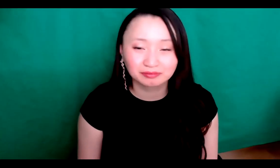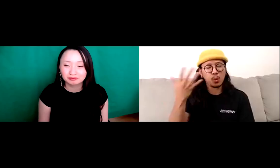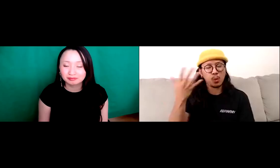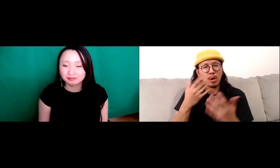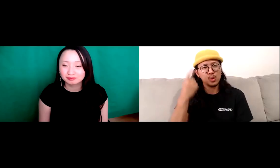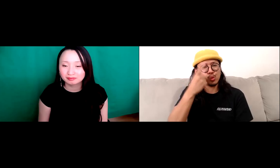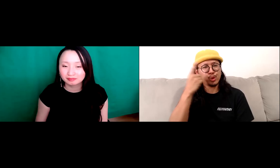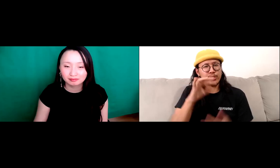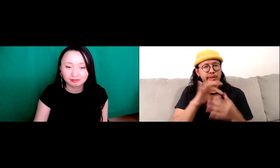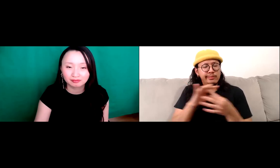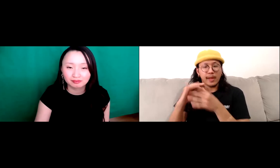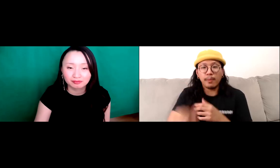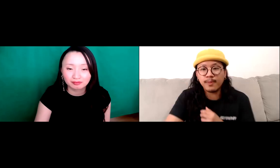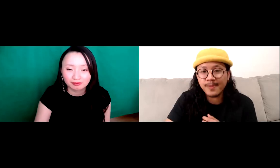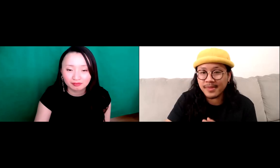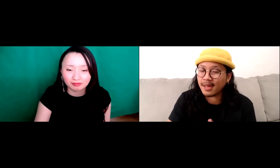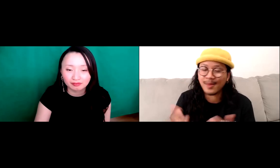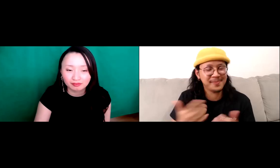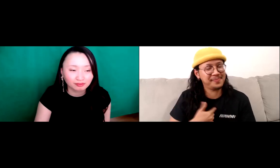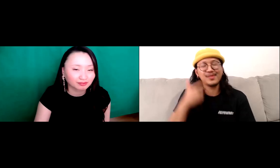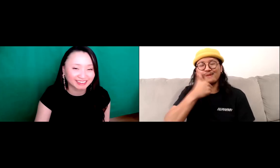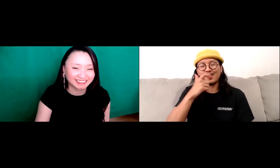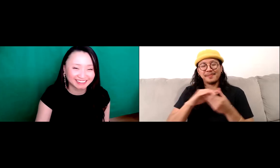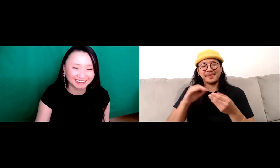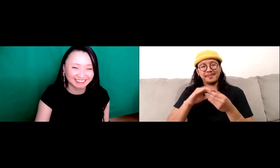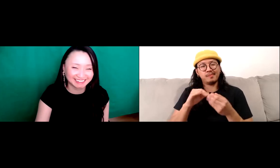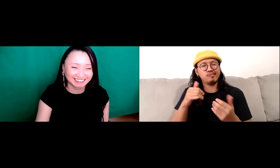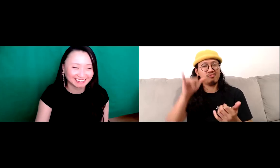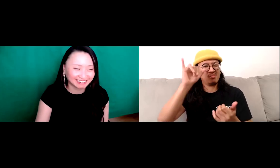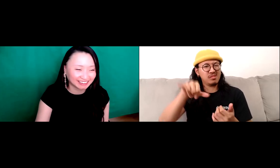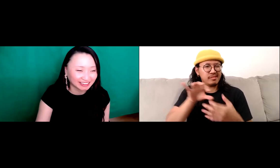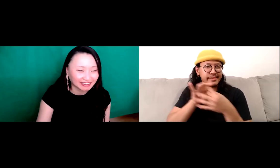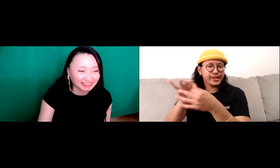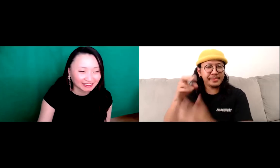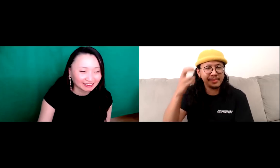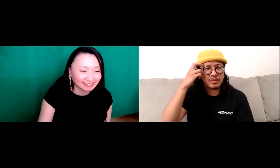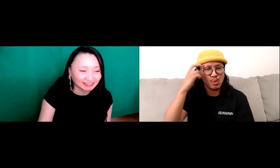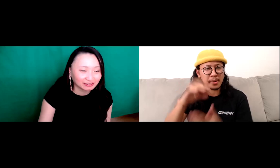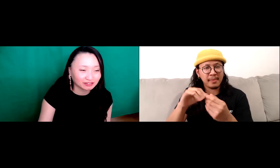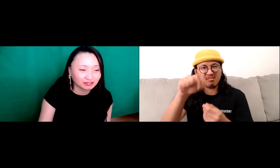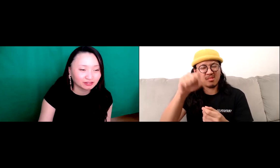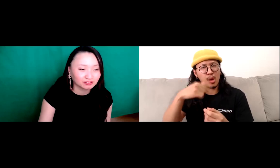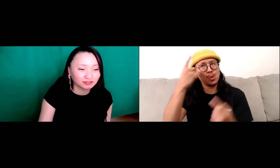say something. This is Joey speaking so yeah.